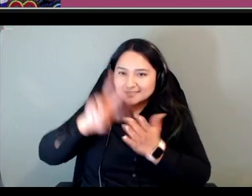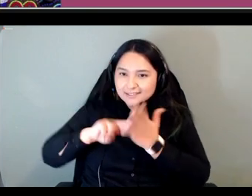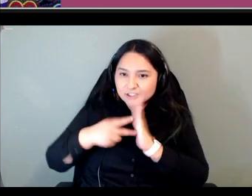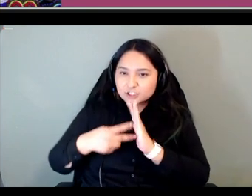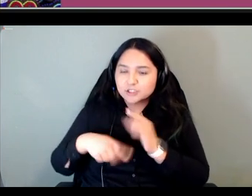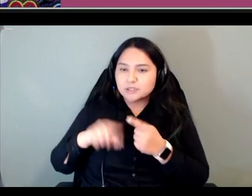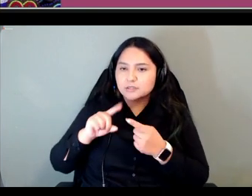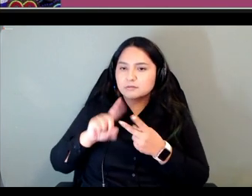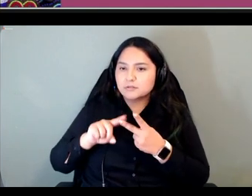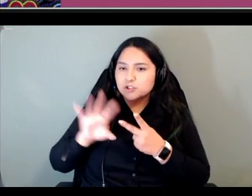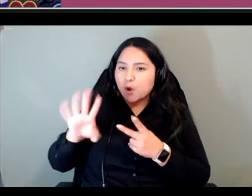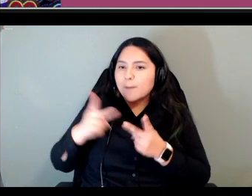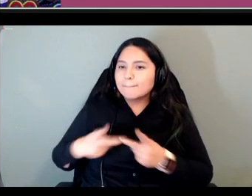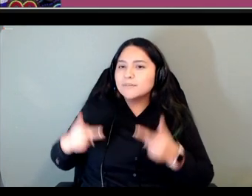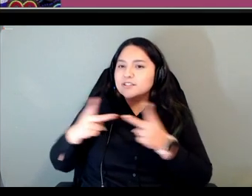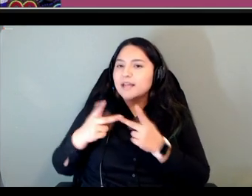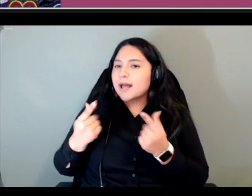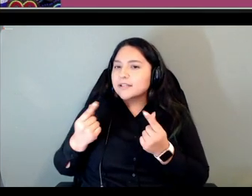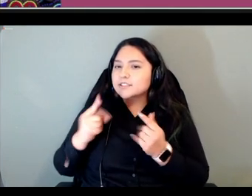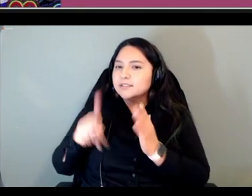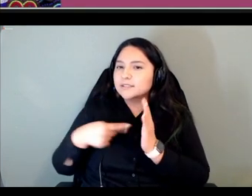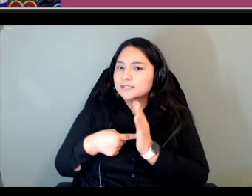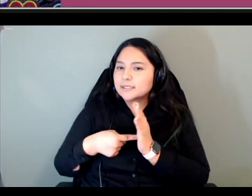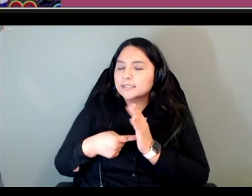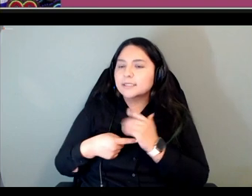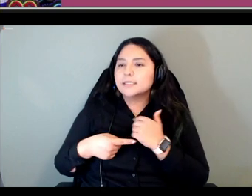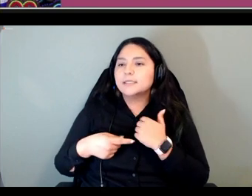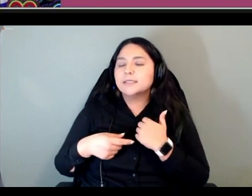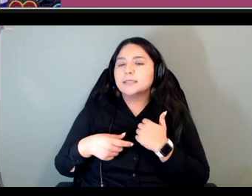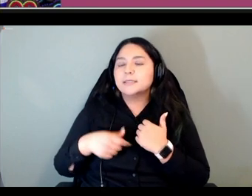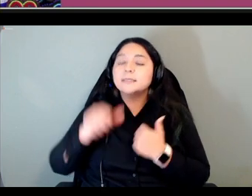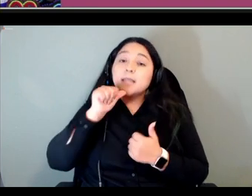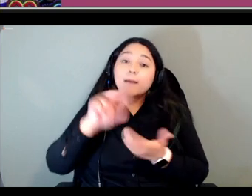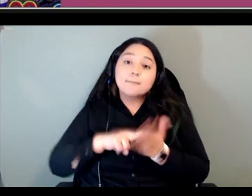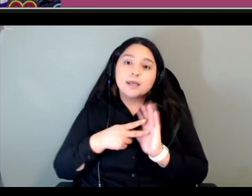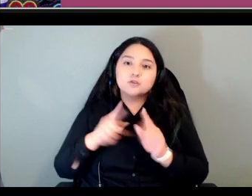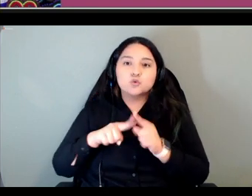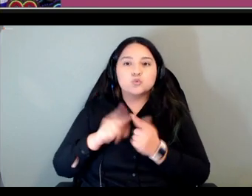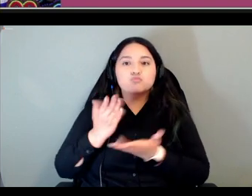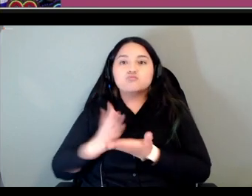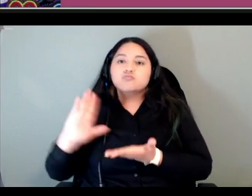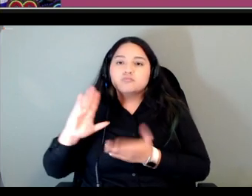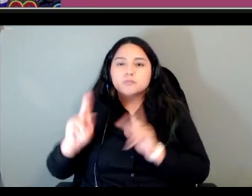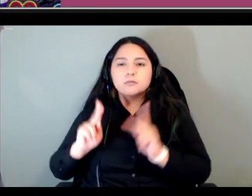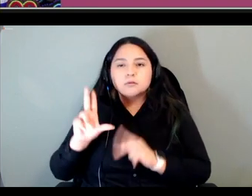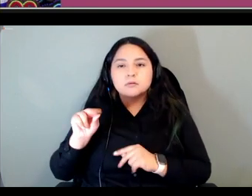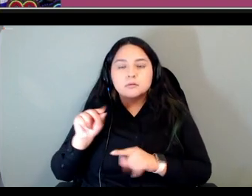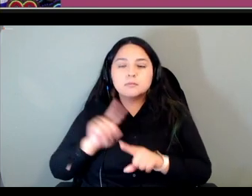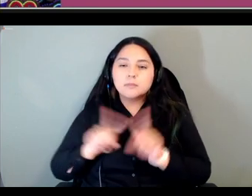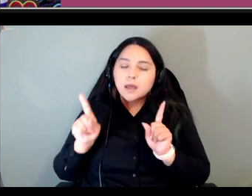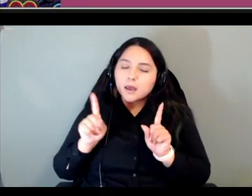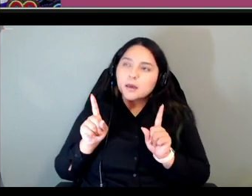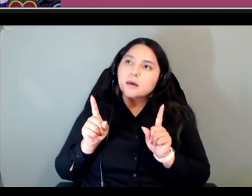we're coming through it's not to necessarily to exclude people um you know but it i think